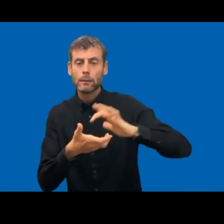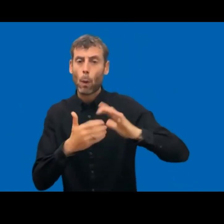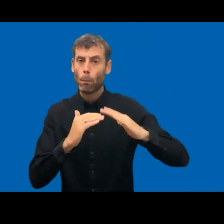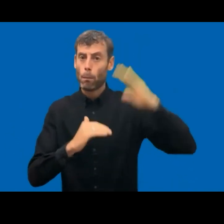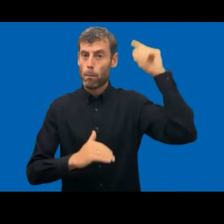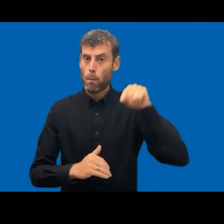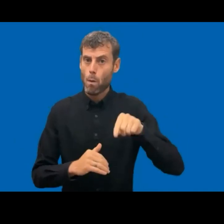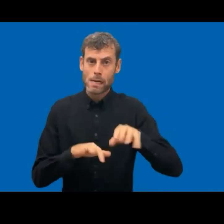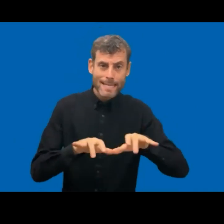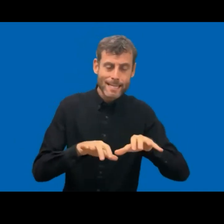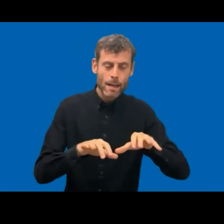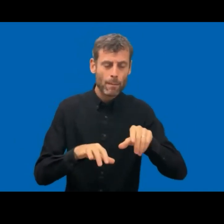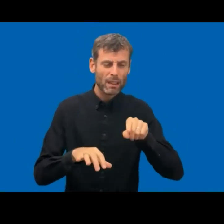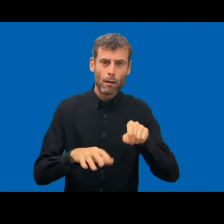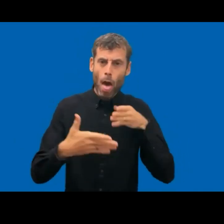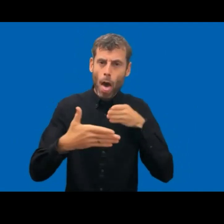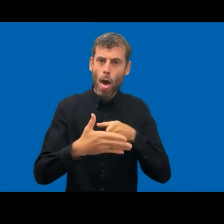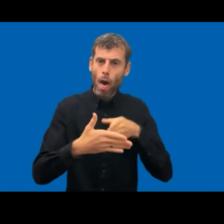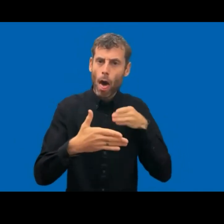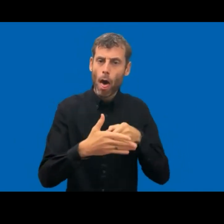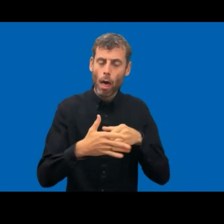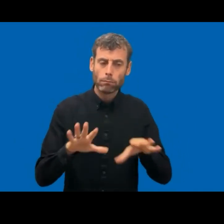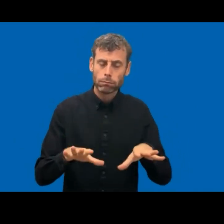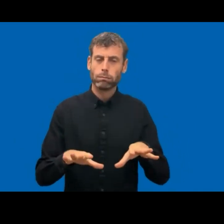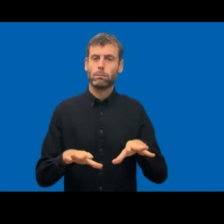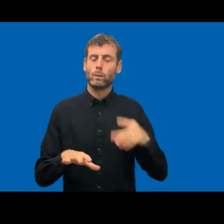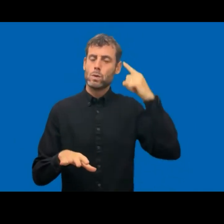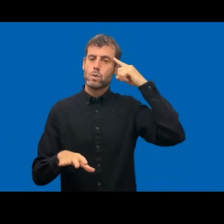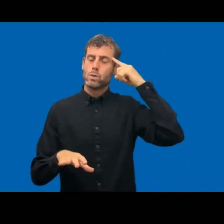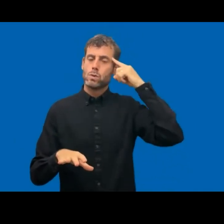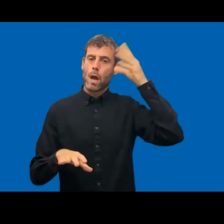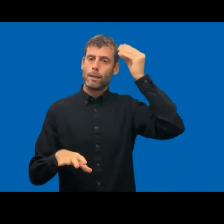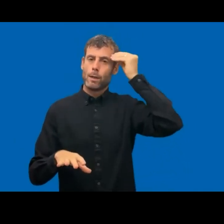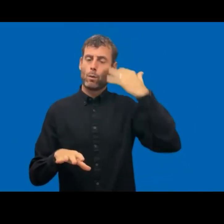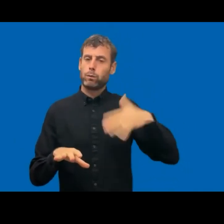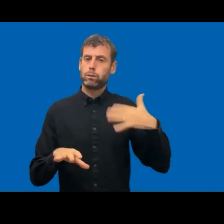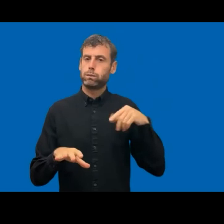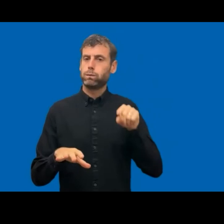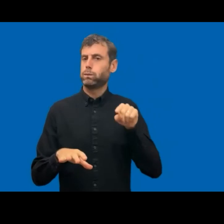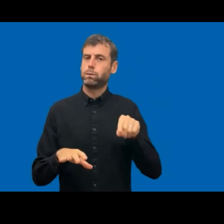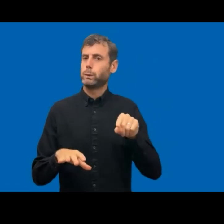education sector. So I think more than ever, we see that accessibility